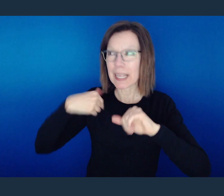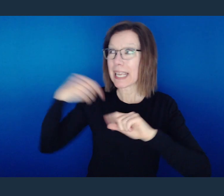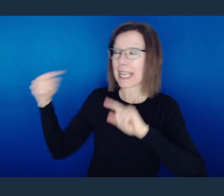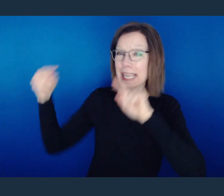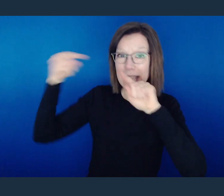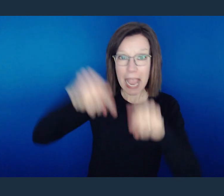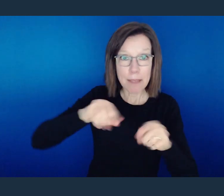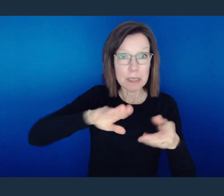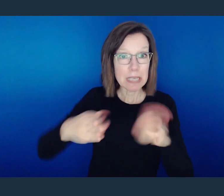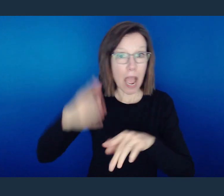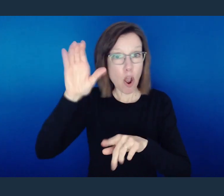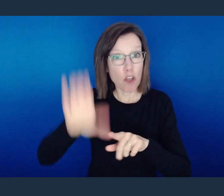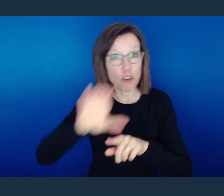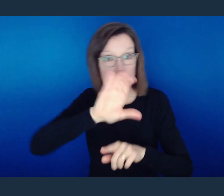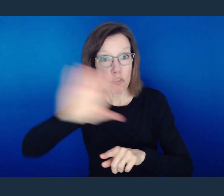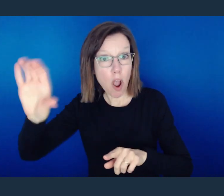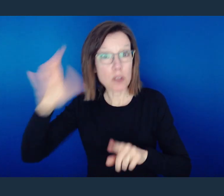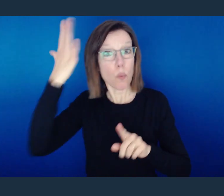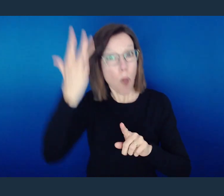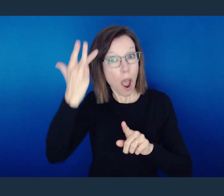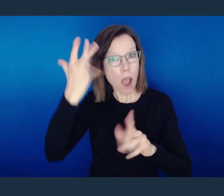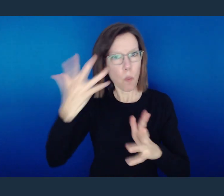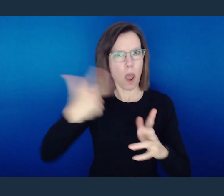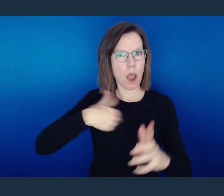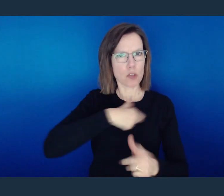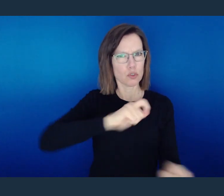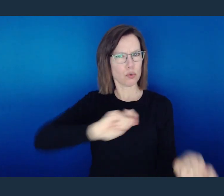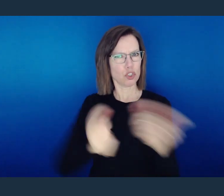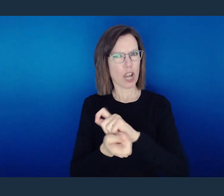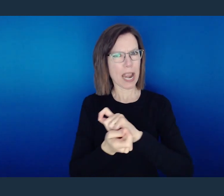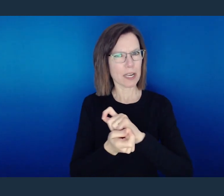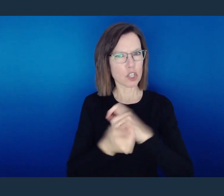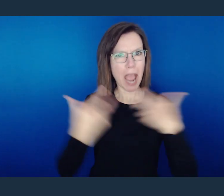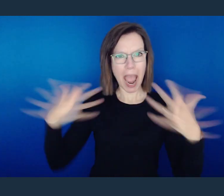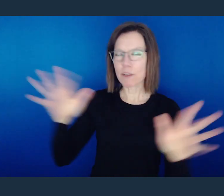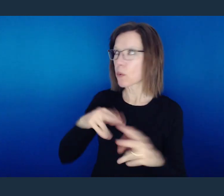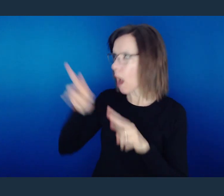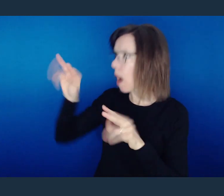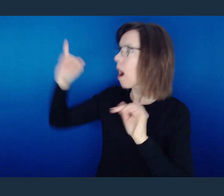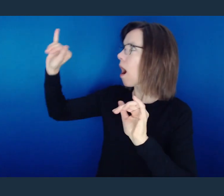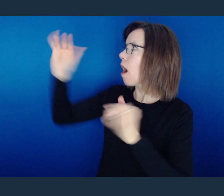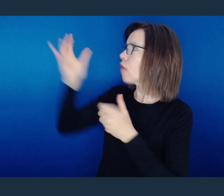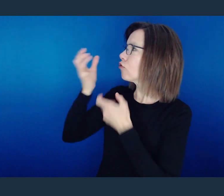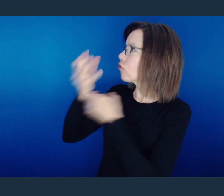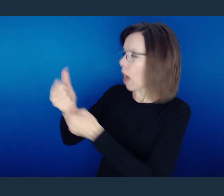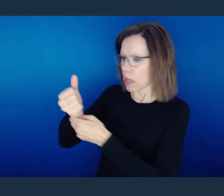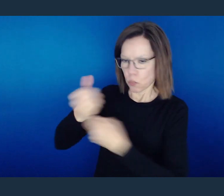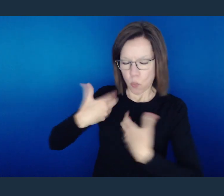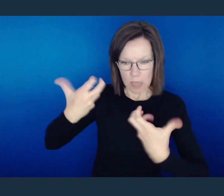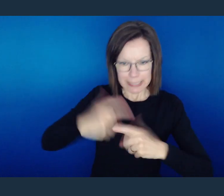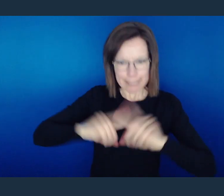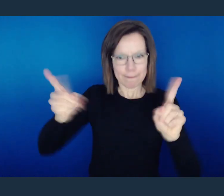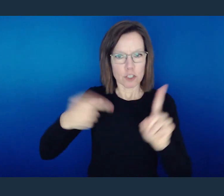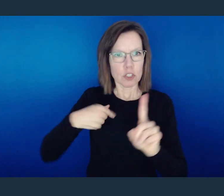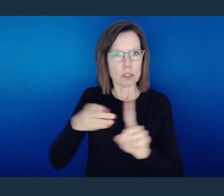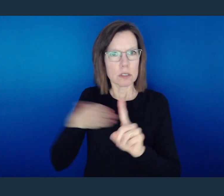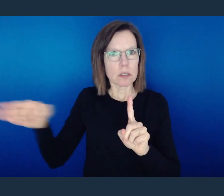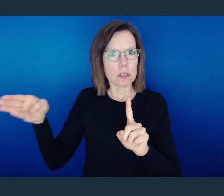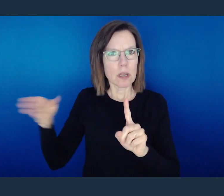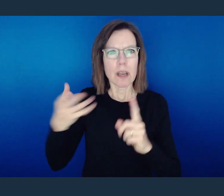He didn't die on the cross for us to be what we were before we came to the knowledge of the grace and the mercy that was extended to us by Him.